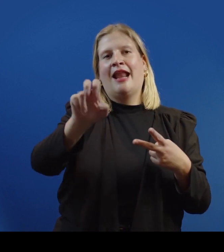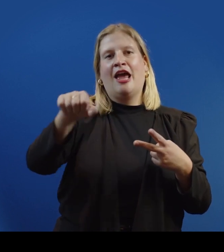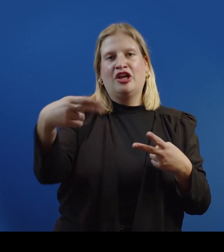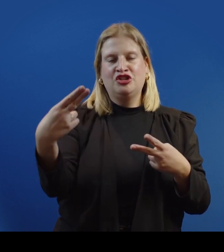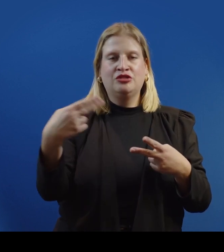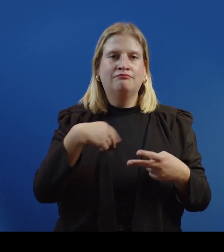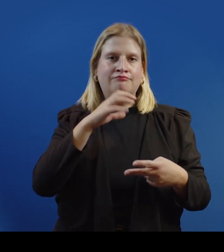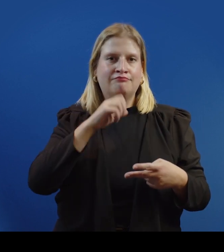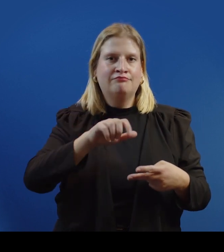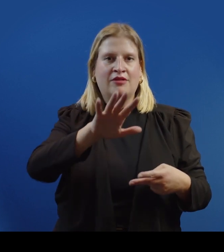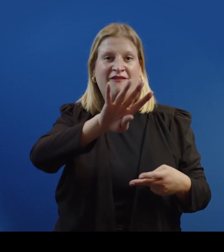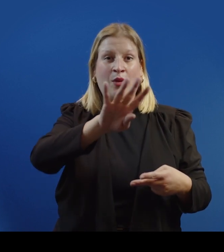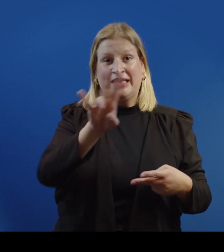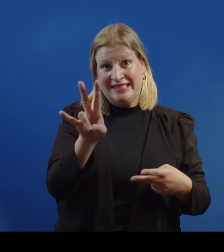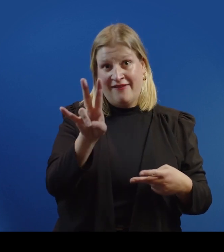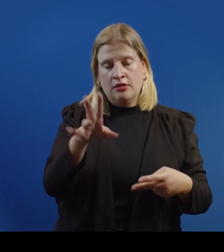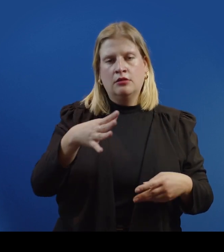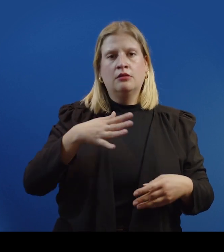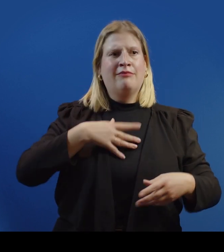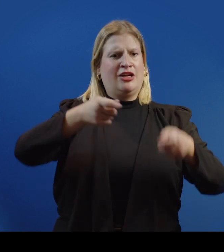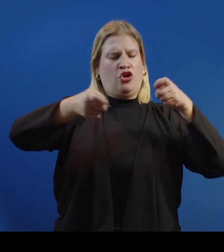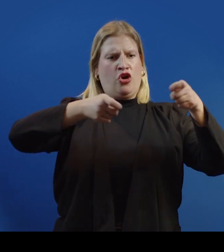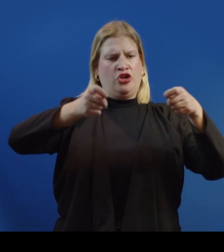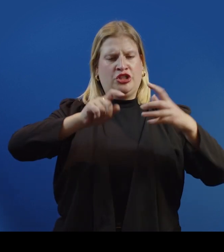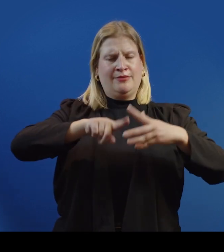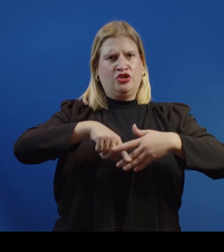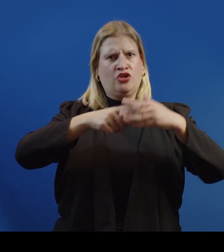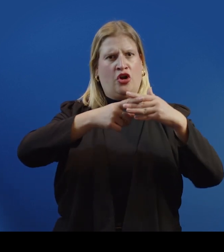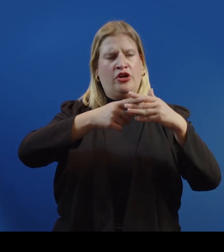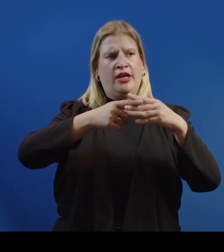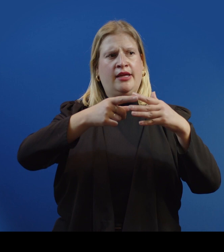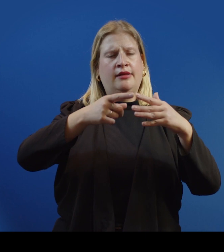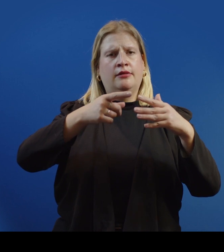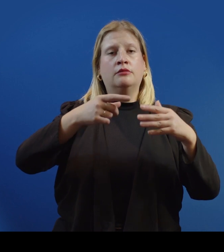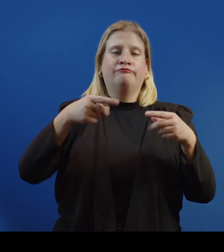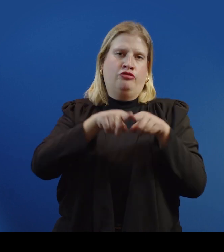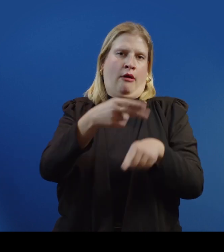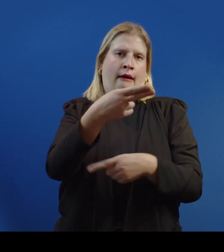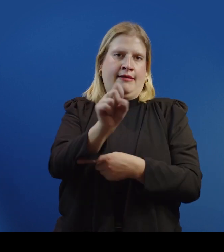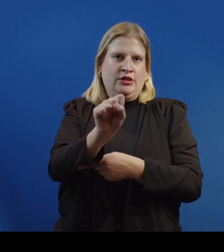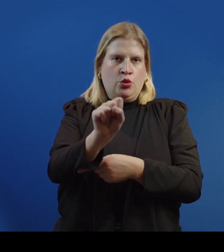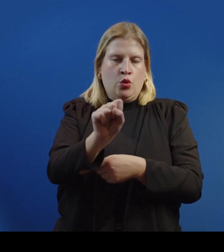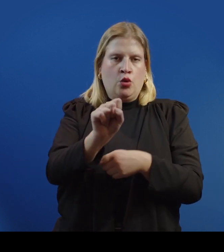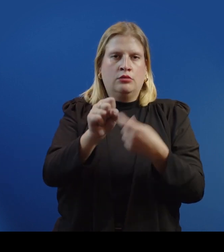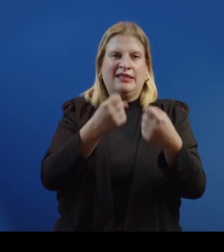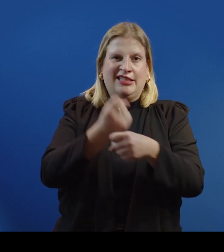I'm 47 years old. My guardianship started when I was in high school in 1996.